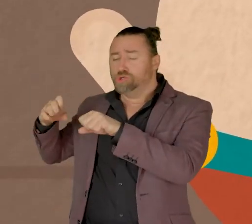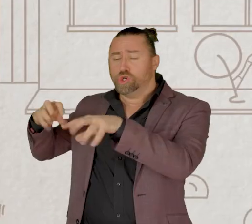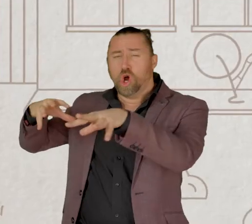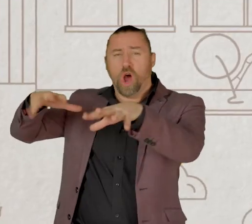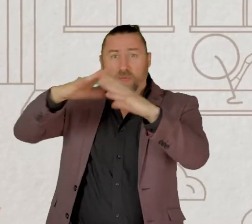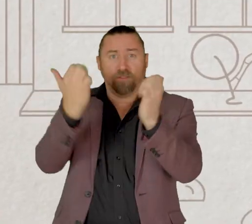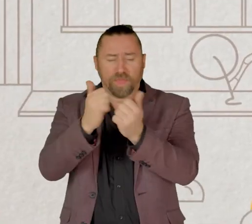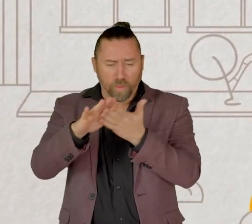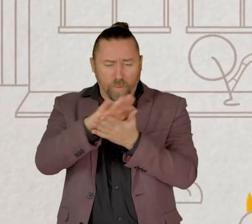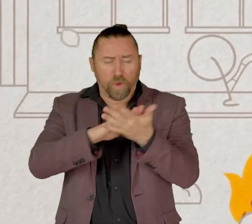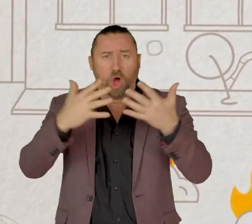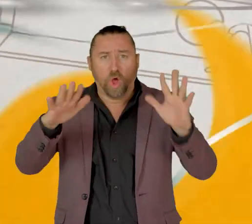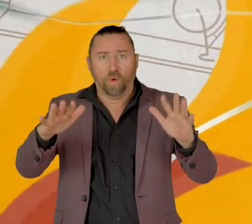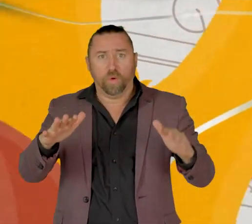Don’t be a Suzy. Winter is coming.